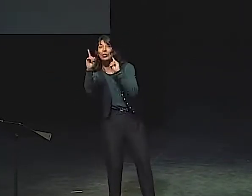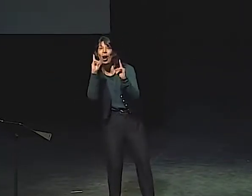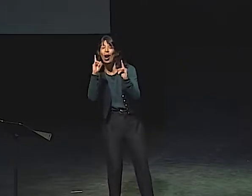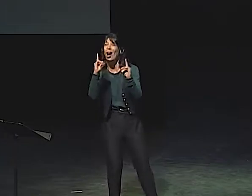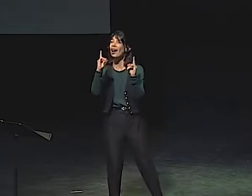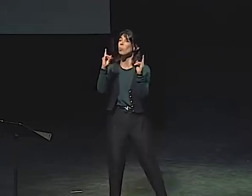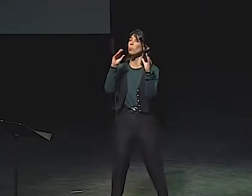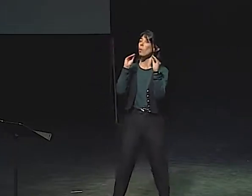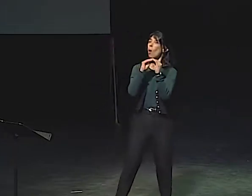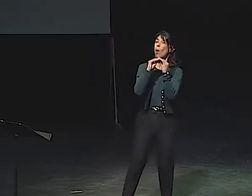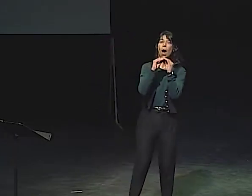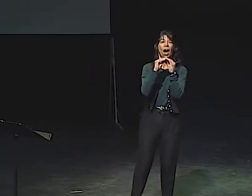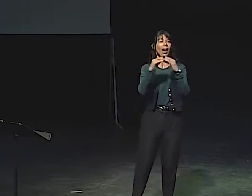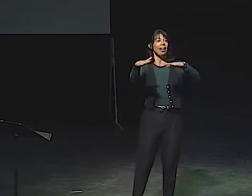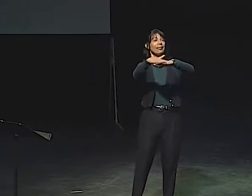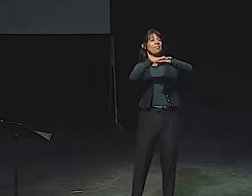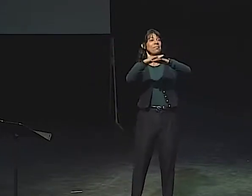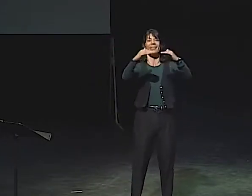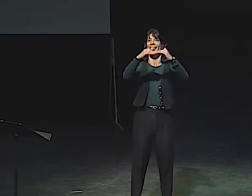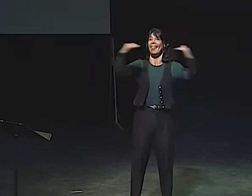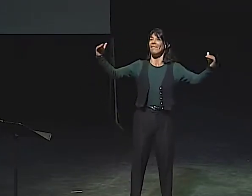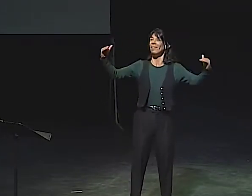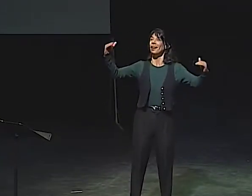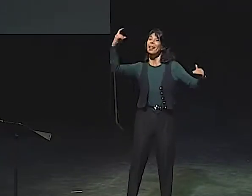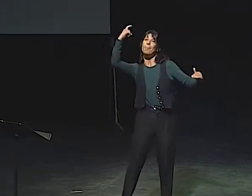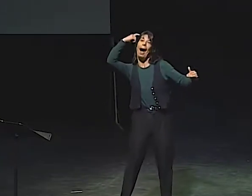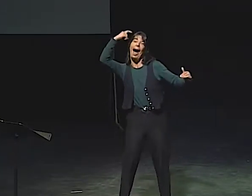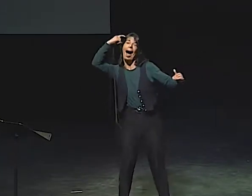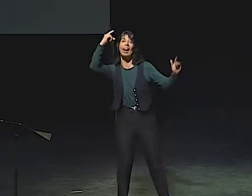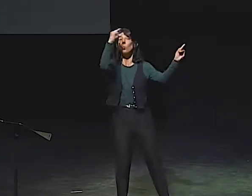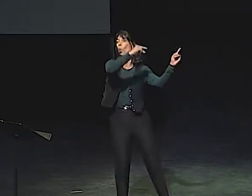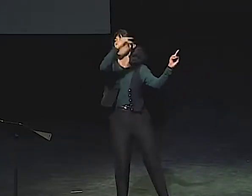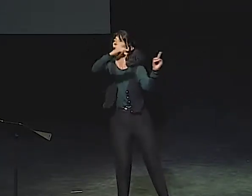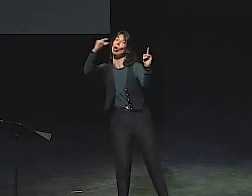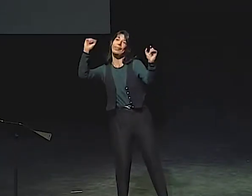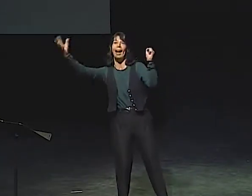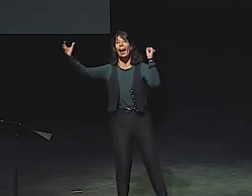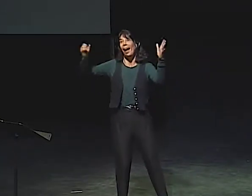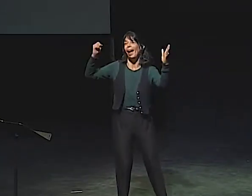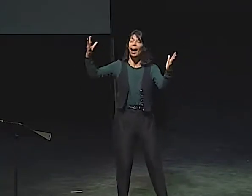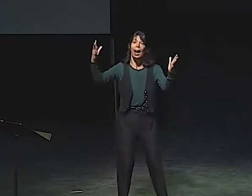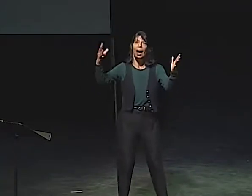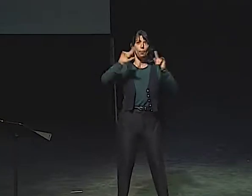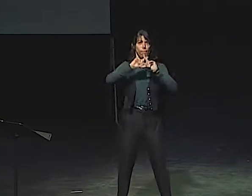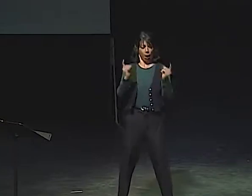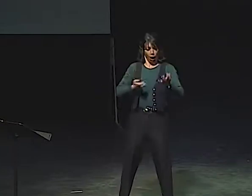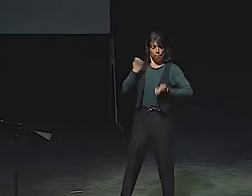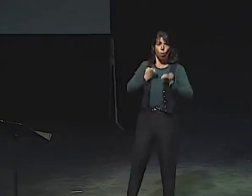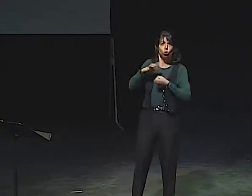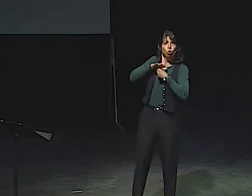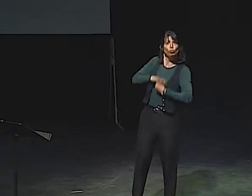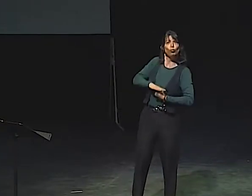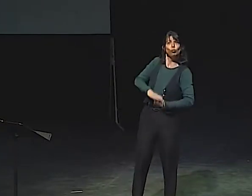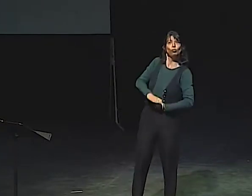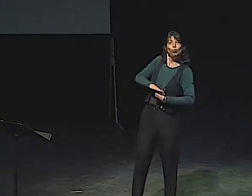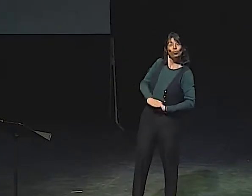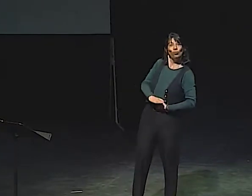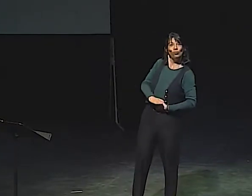THERE WAS SOME KIND OF TOPIC RELATED TO MORE SURFACE LEVELS OF THE MIND AND WORD PLAYS.